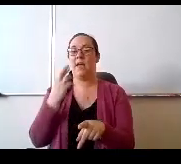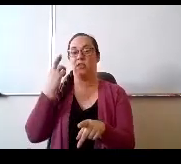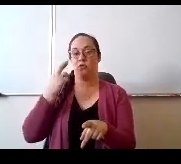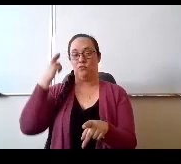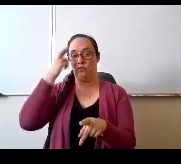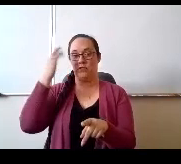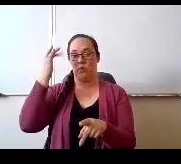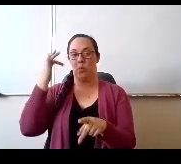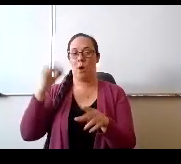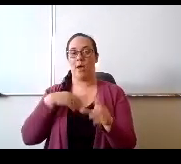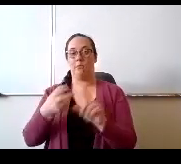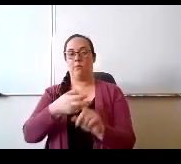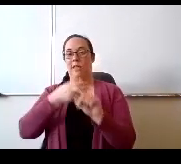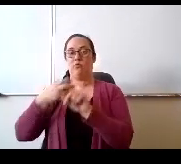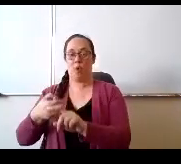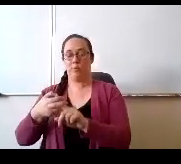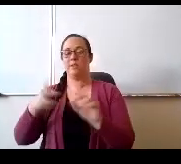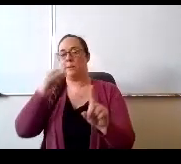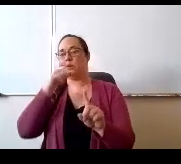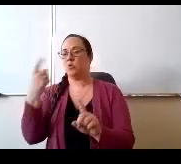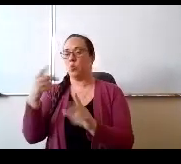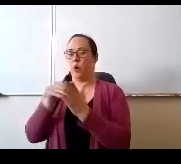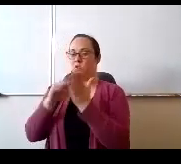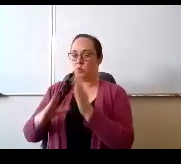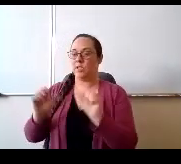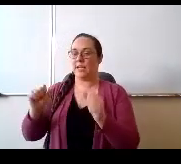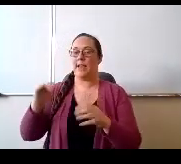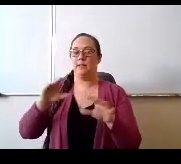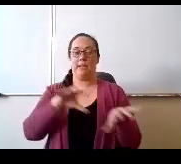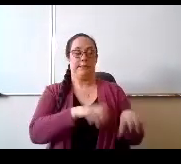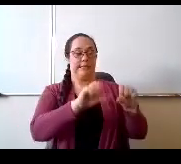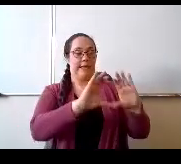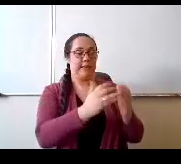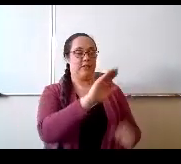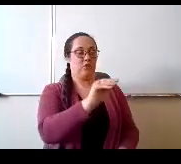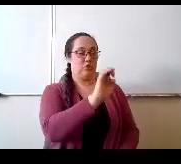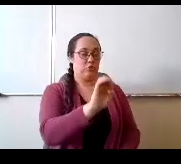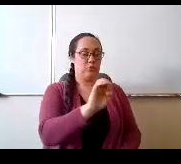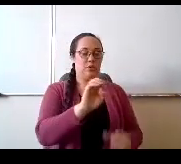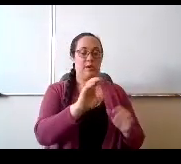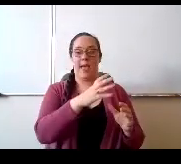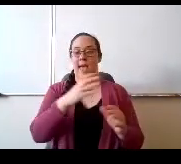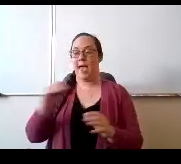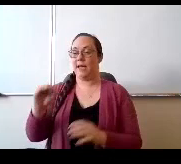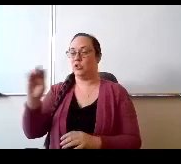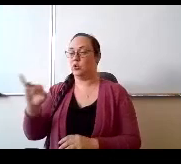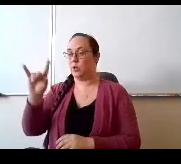a class in June in July so he would be or she would be responsible for